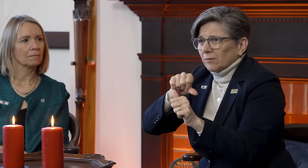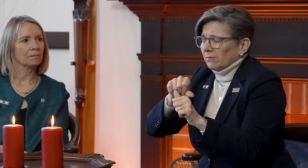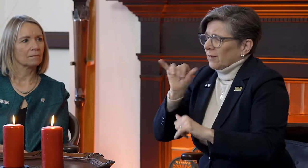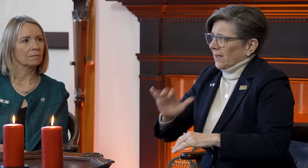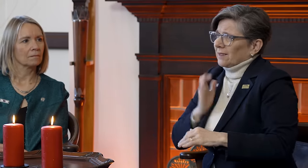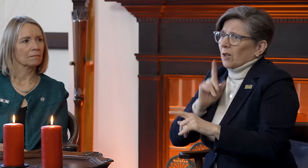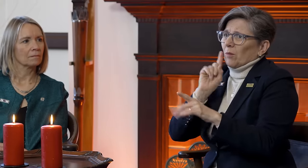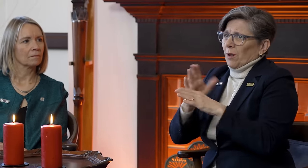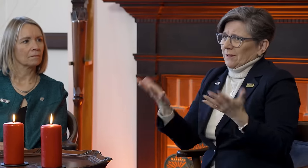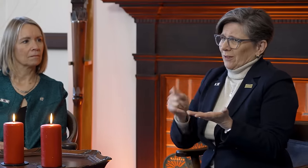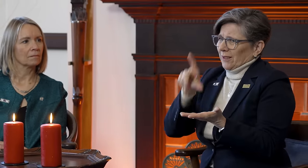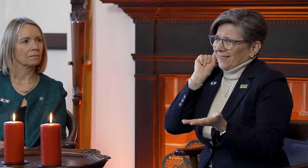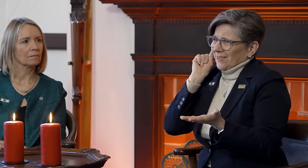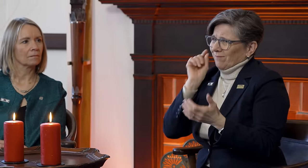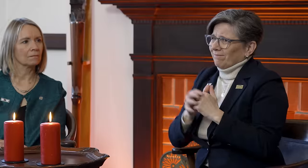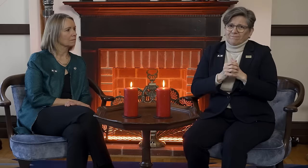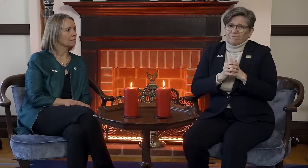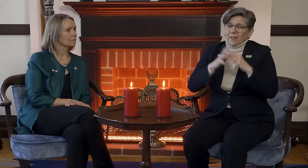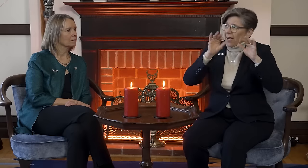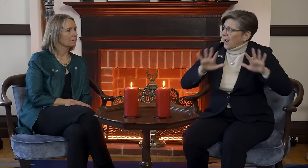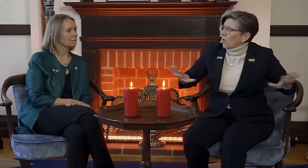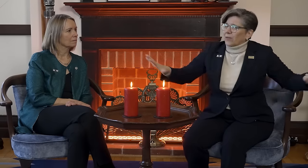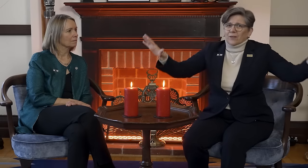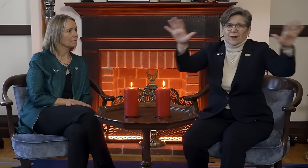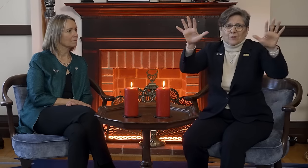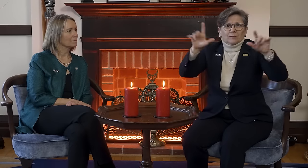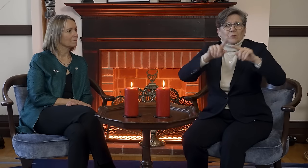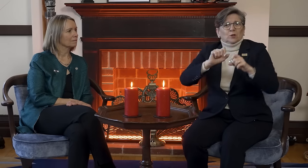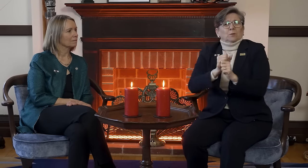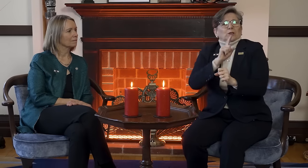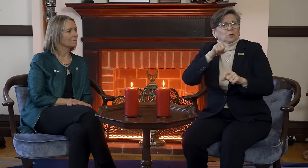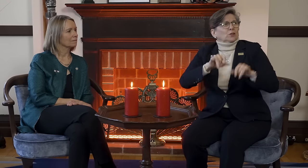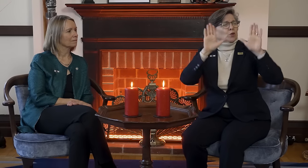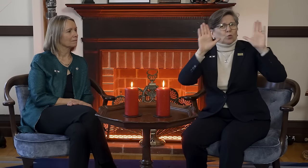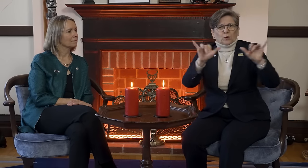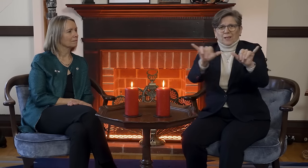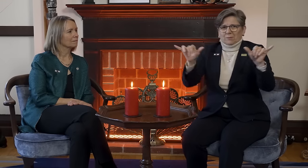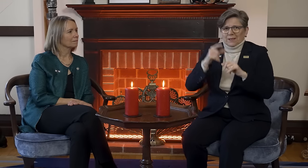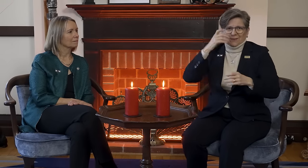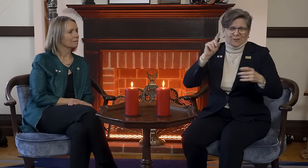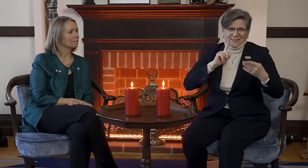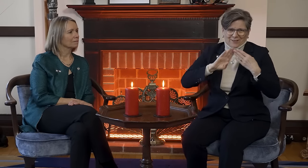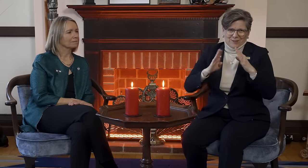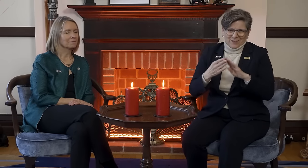That is our promise here at Gallaudet, and abroad, to ensure this is a great place for the Deaf community.